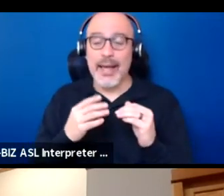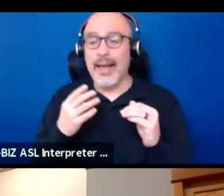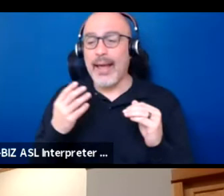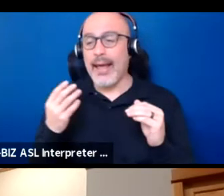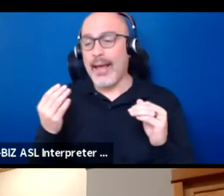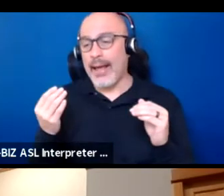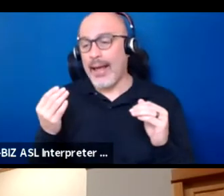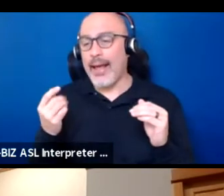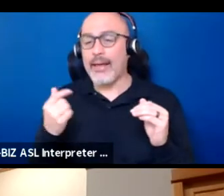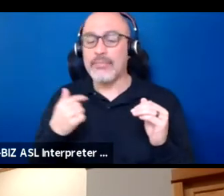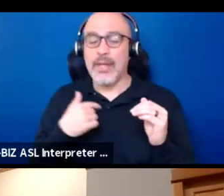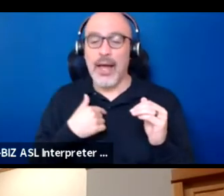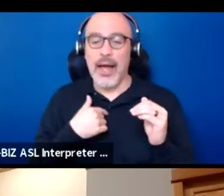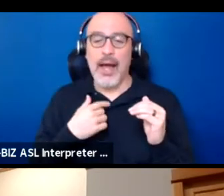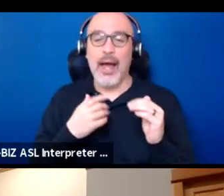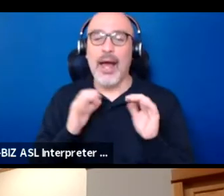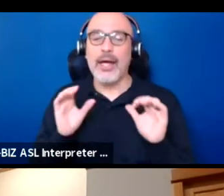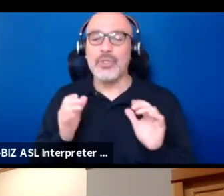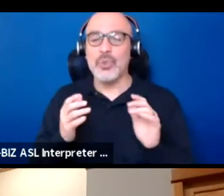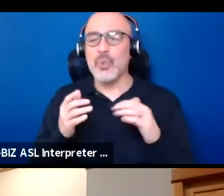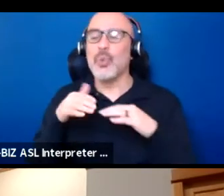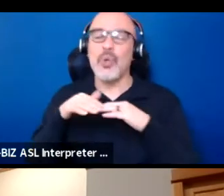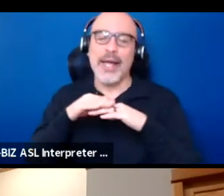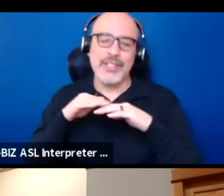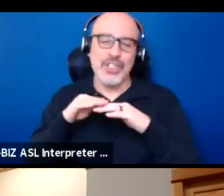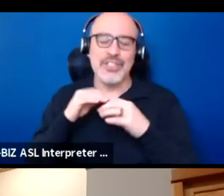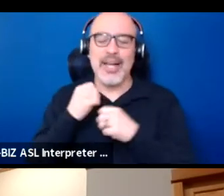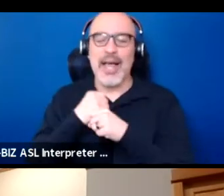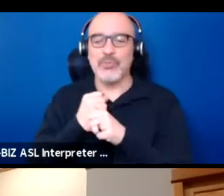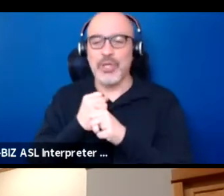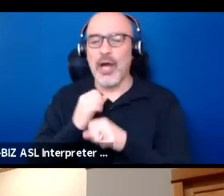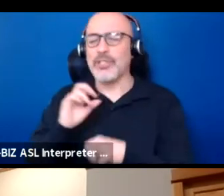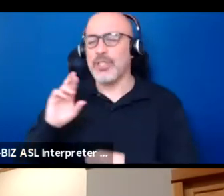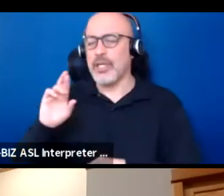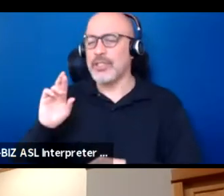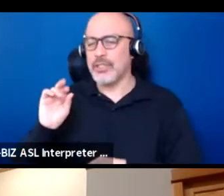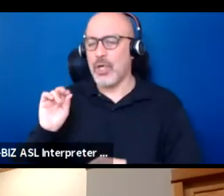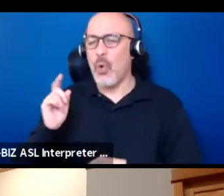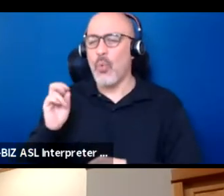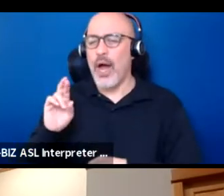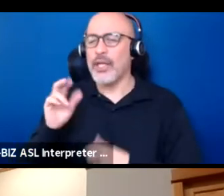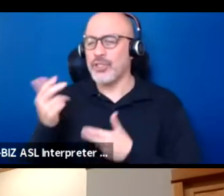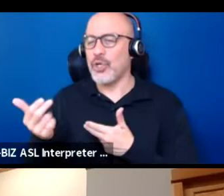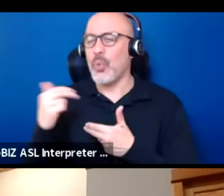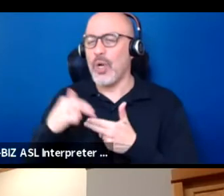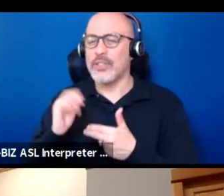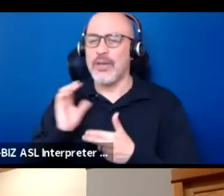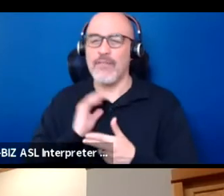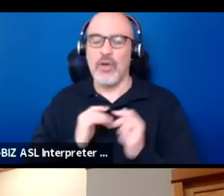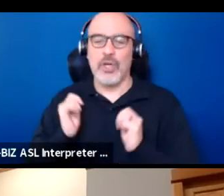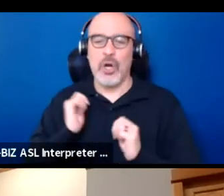I do things with this thing called Indigenize Productions in which Roger was in one of our shows back in the day, the show called You Don't Have To Go Home